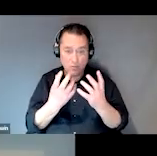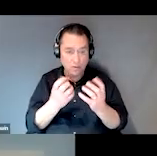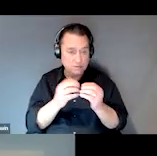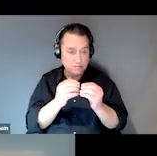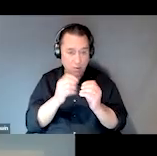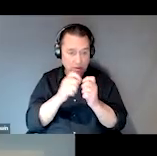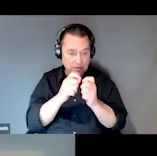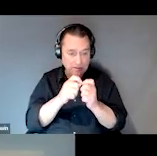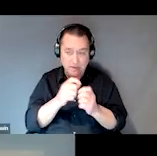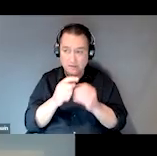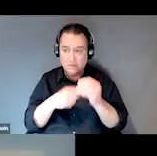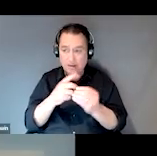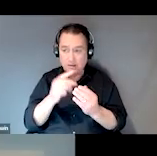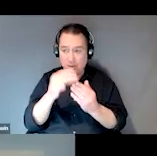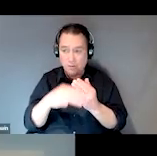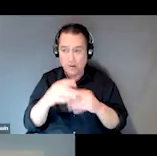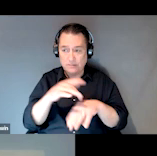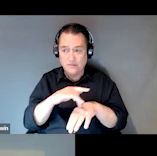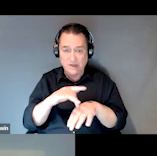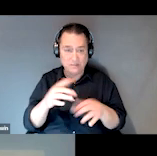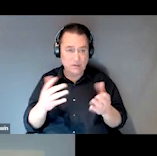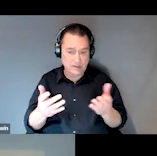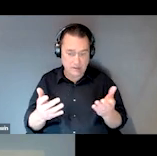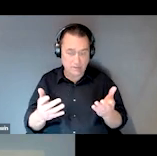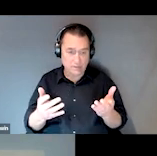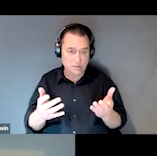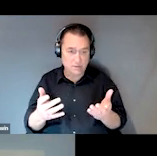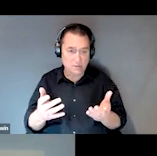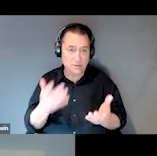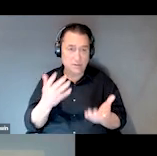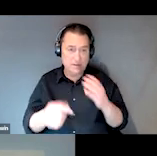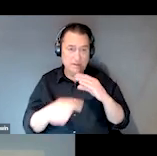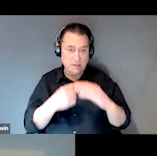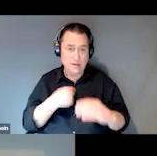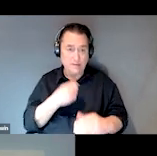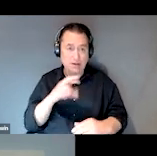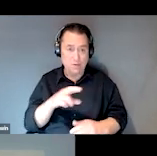about the programs available here at Sulzbacher, they may email me or Dr. Krishna.